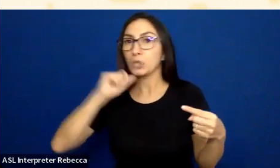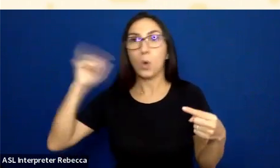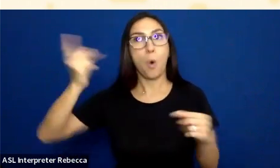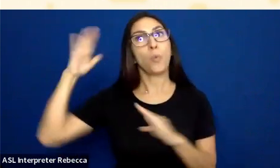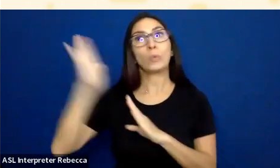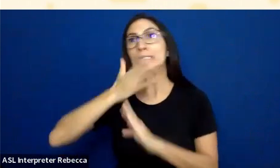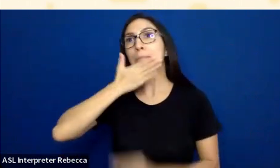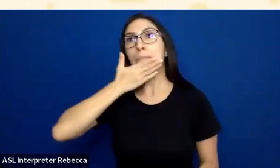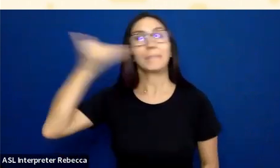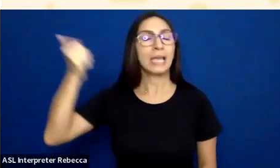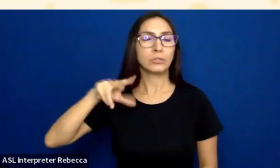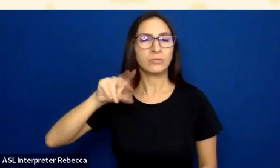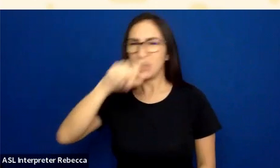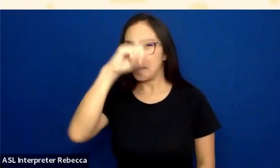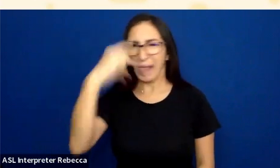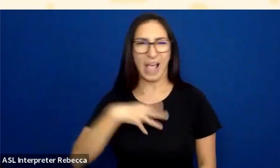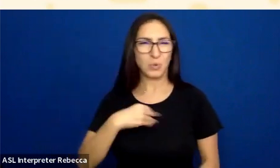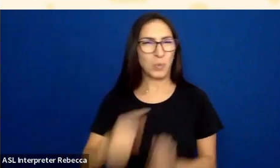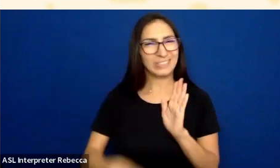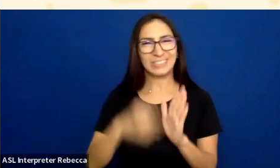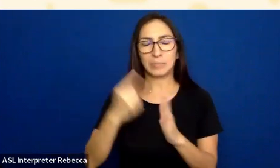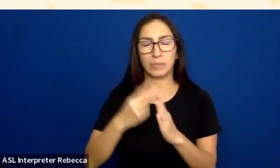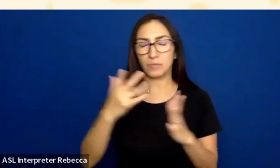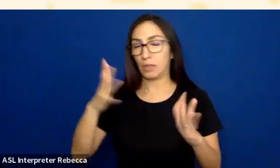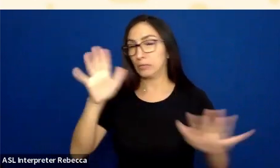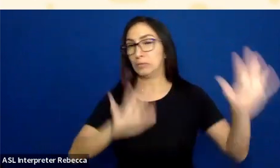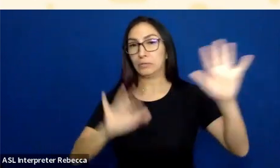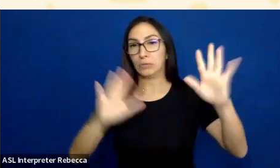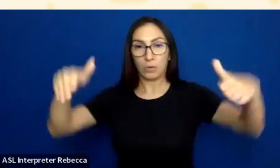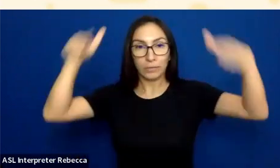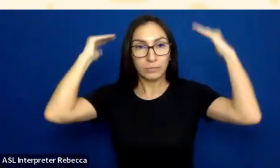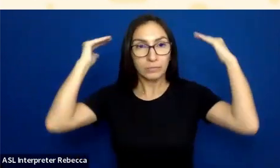So what is within WCAG within these guidelines is a minimum level of contrast.